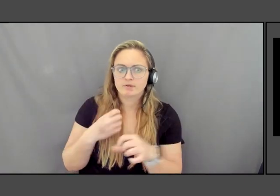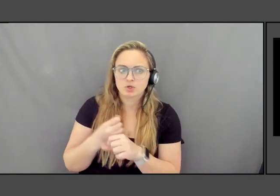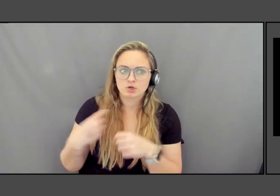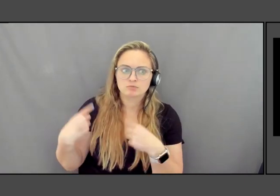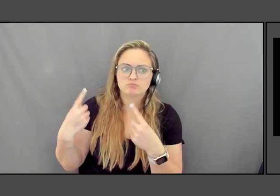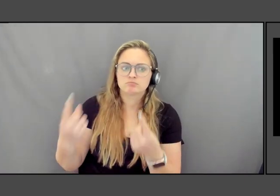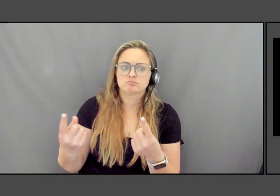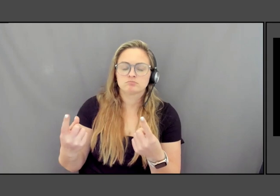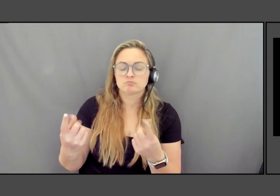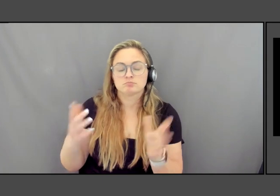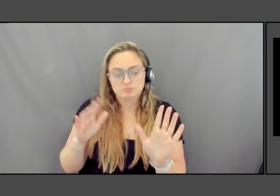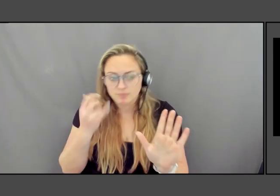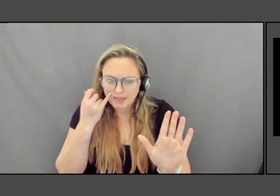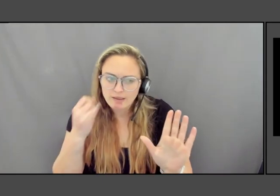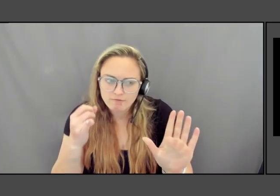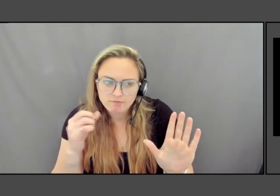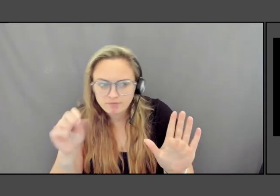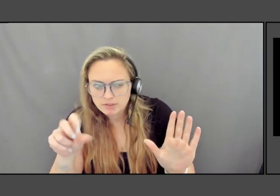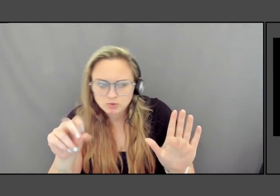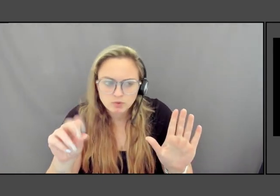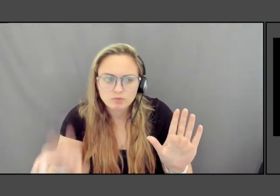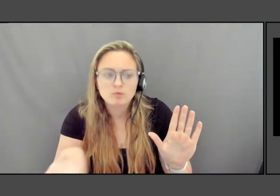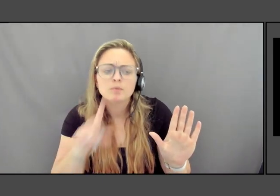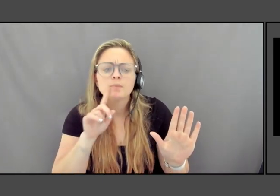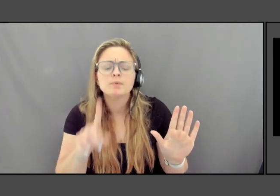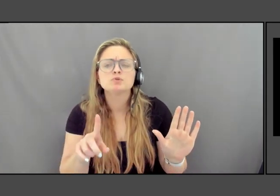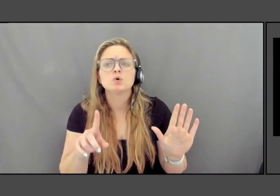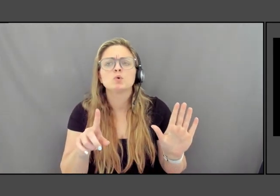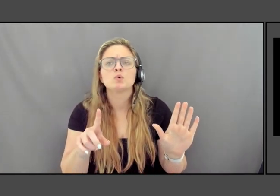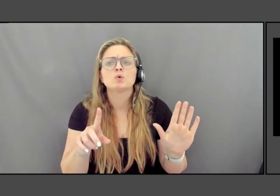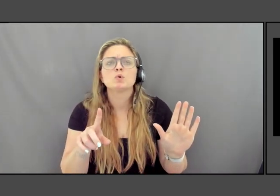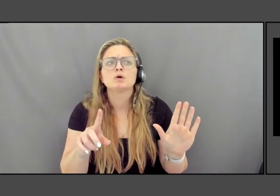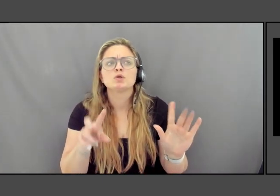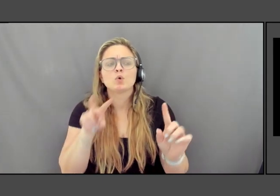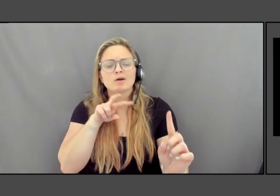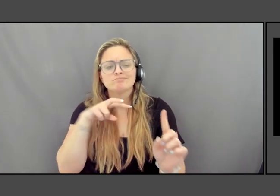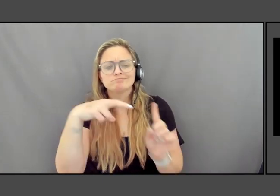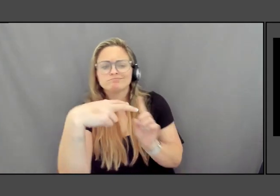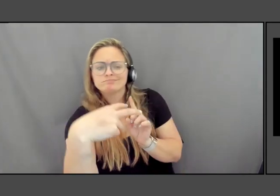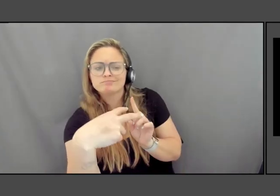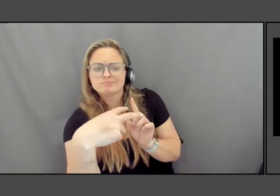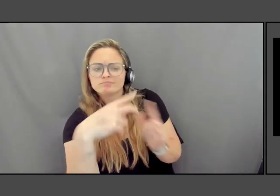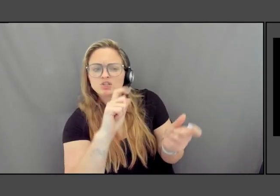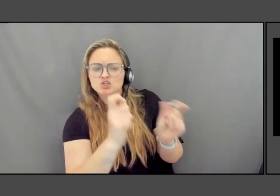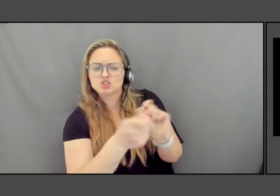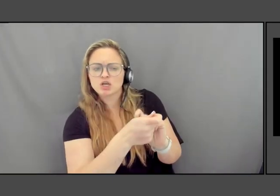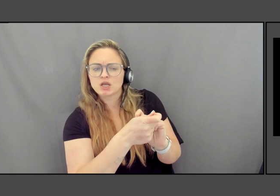Has your understanding of monuments or memory works changed, evolved over time?